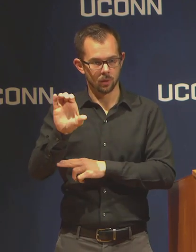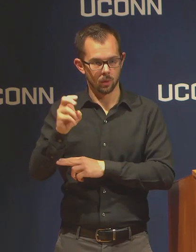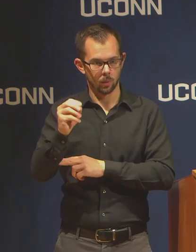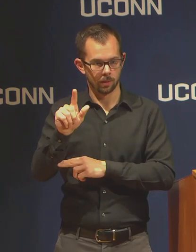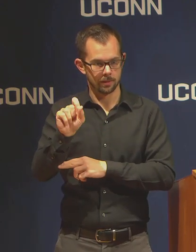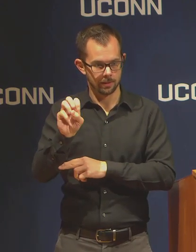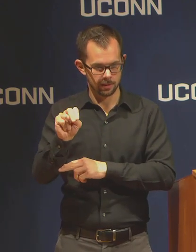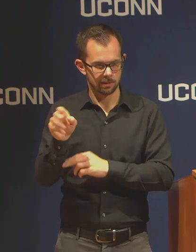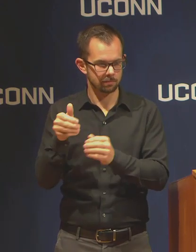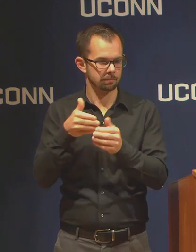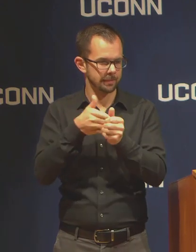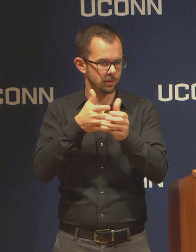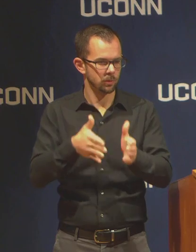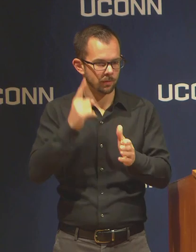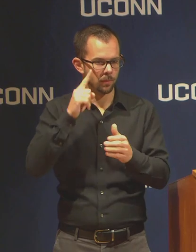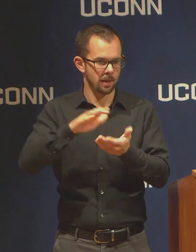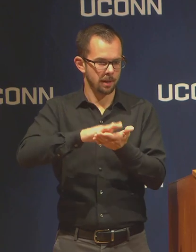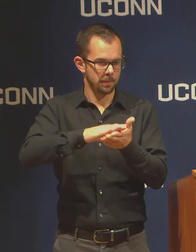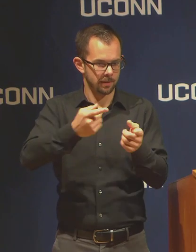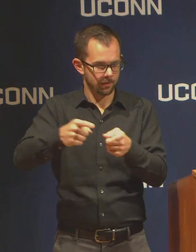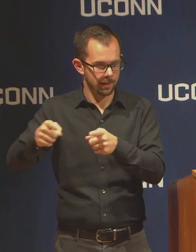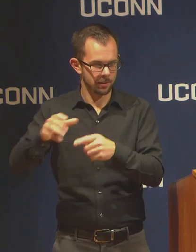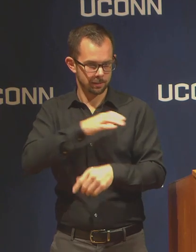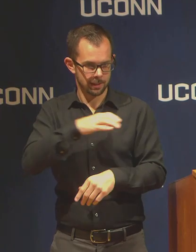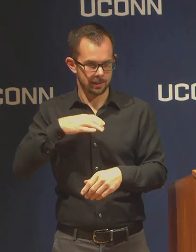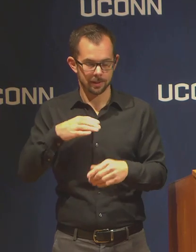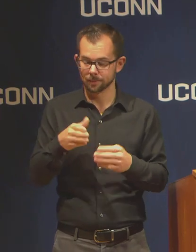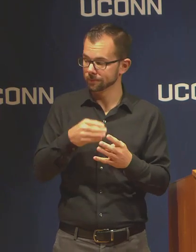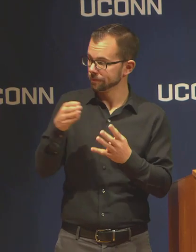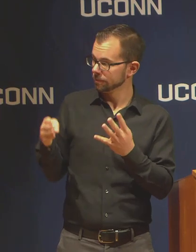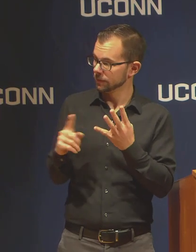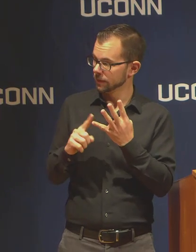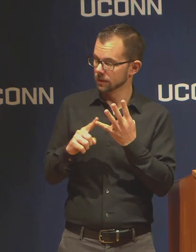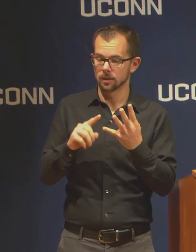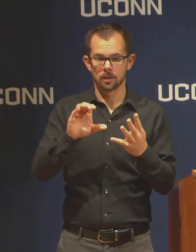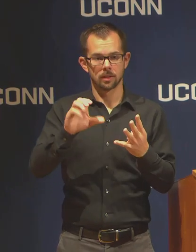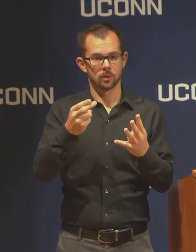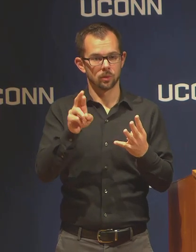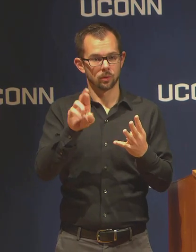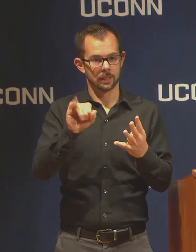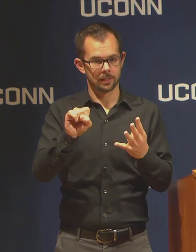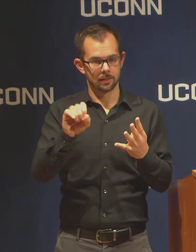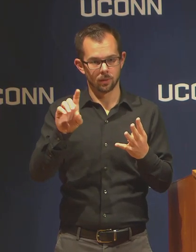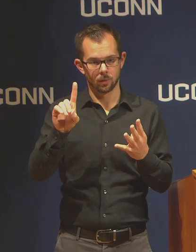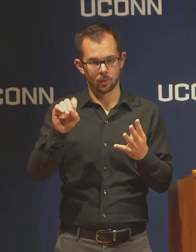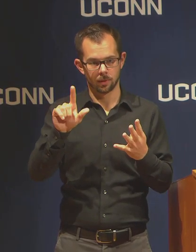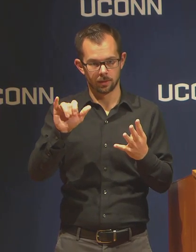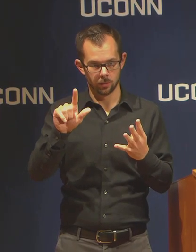Chris Delello, head of HR for the Staff Committee,